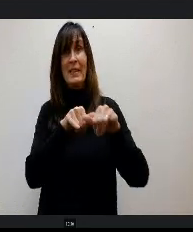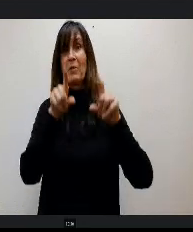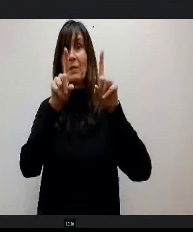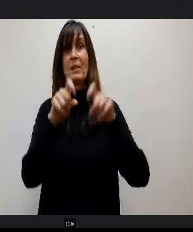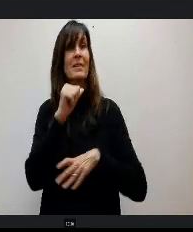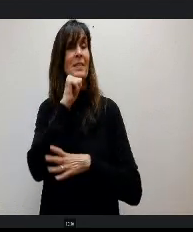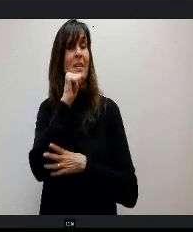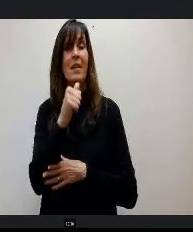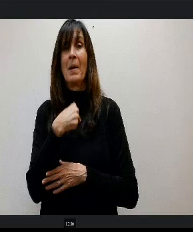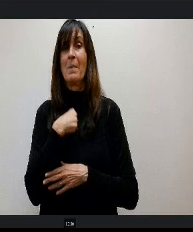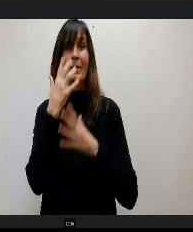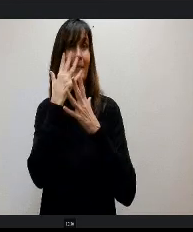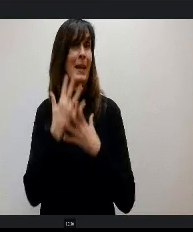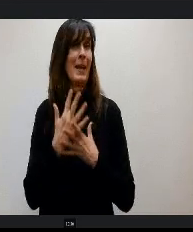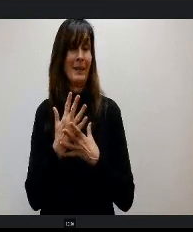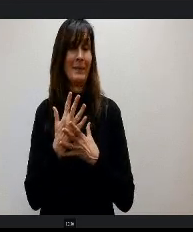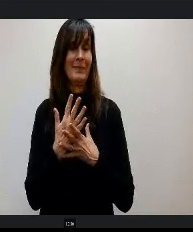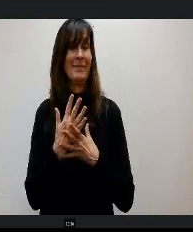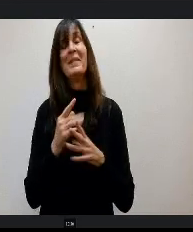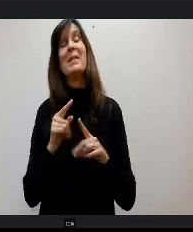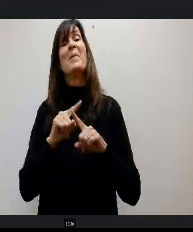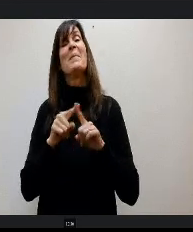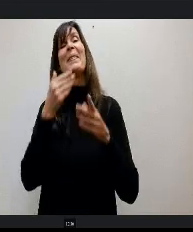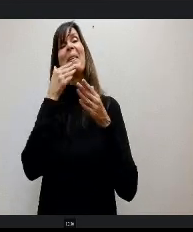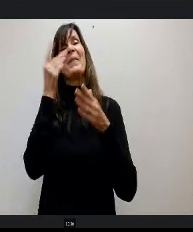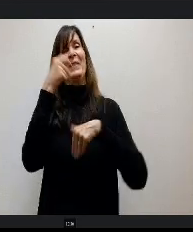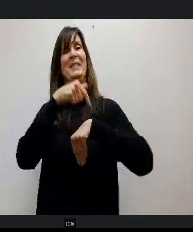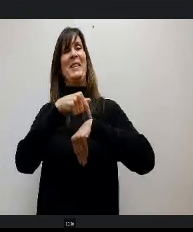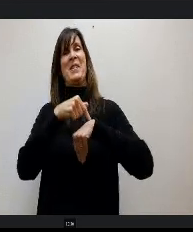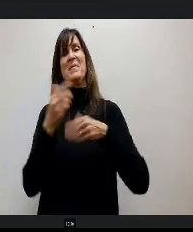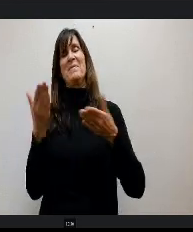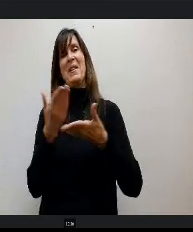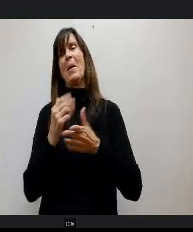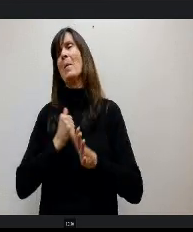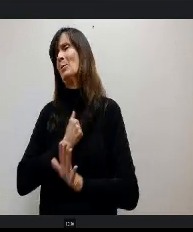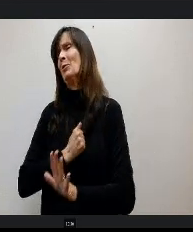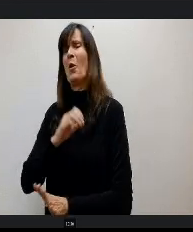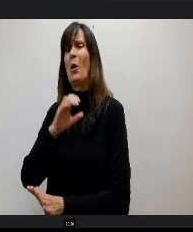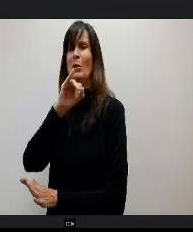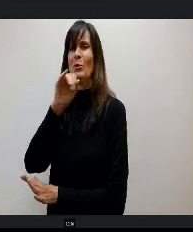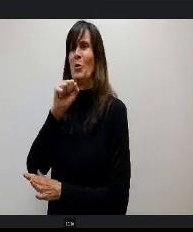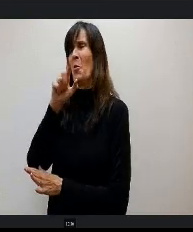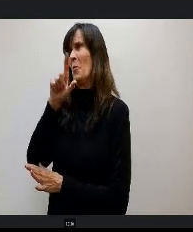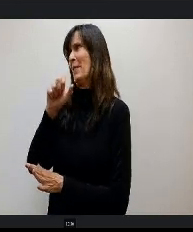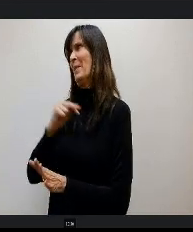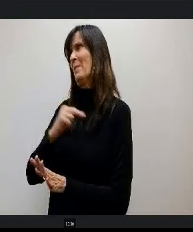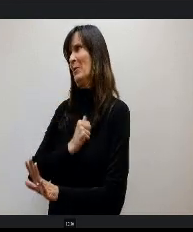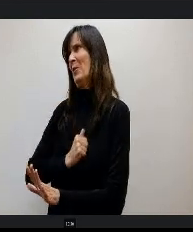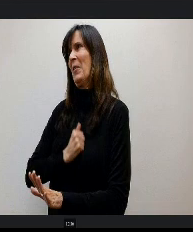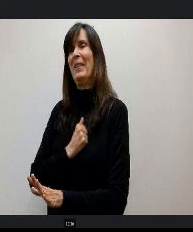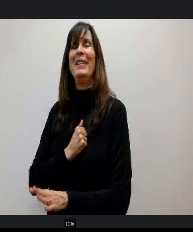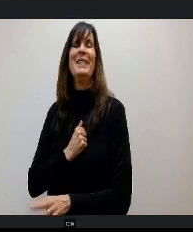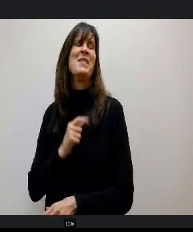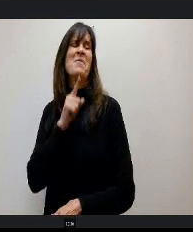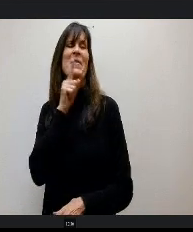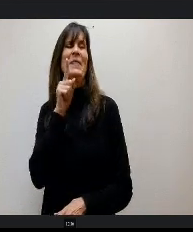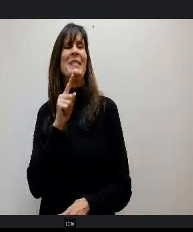But I want to thank you for this time. I'm sorry Jolynn, I want to thank you for this time. I look forward to meeting and working with you.